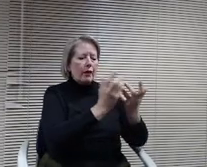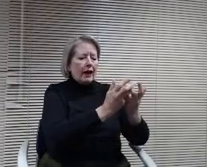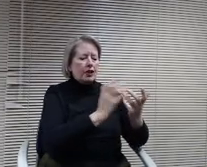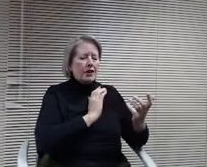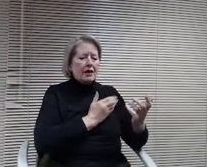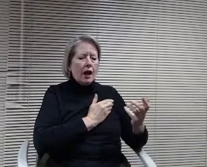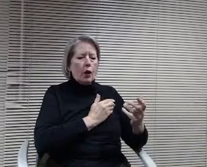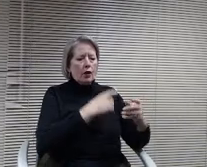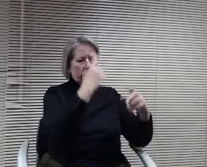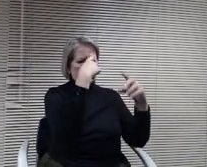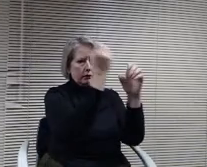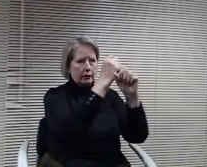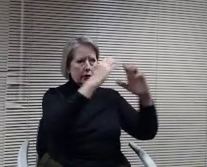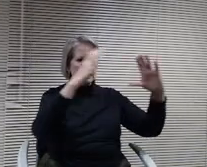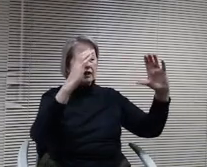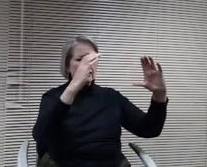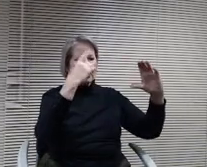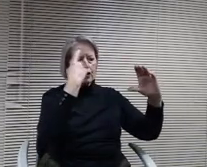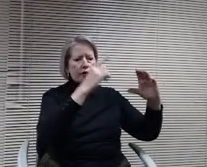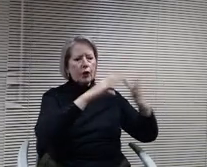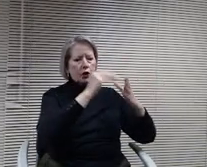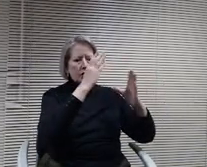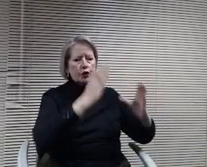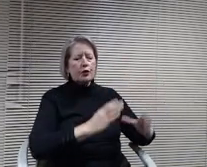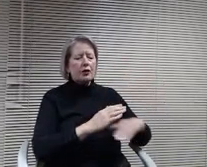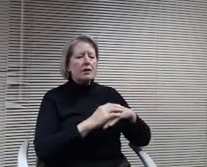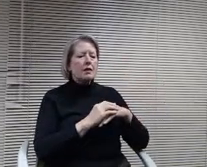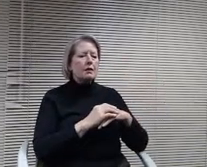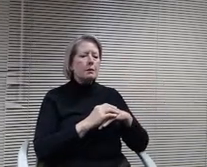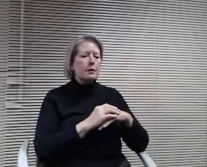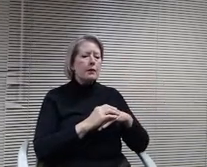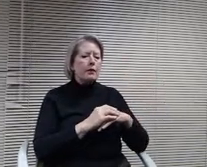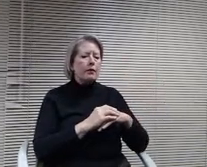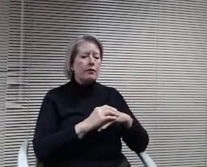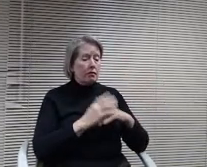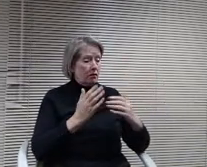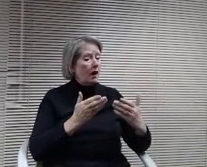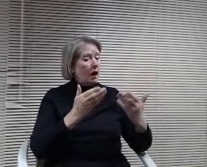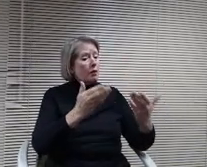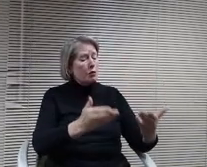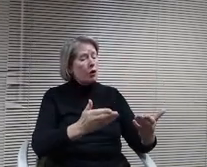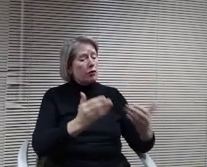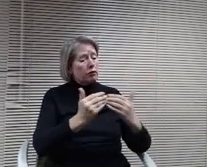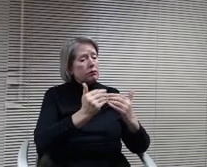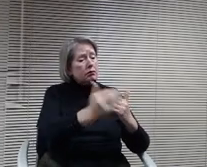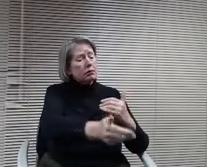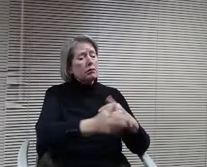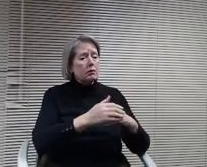students. So I guess, having said that, I would make the motion that we move forward an. Approve this.